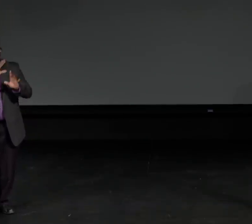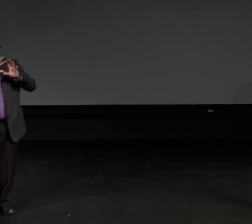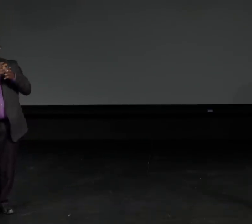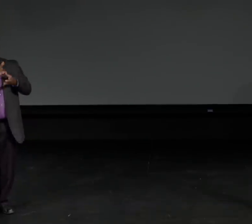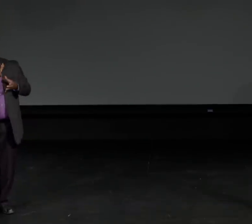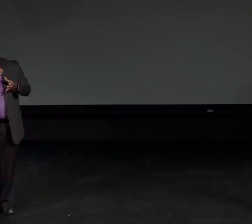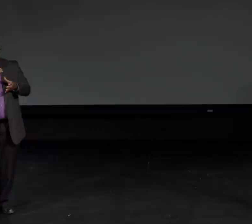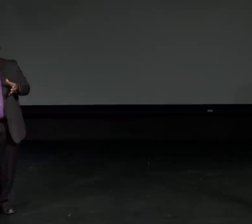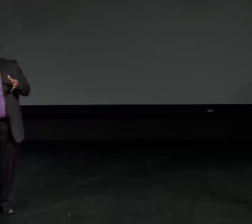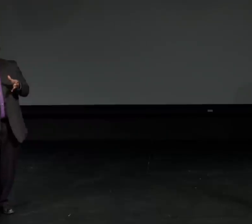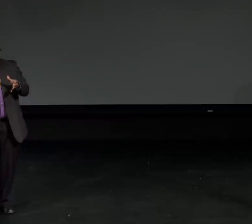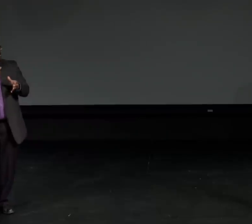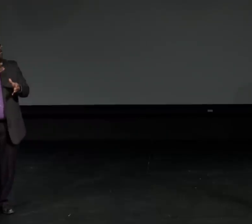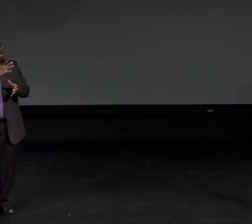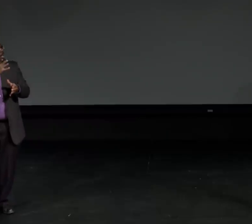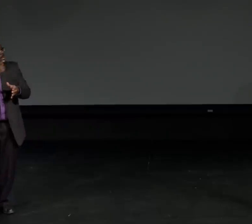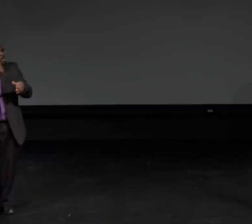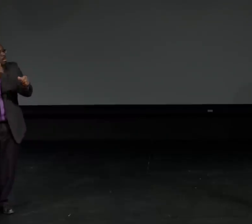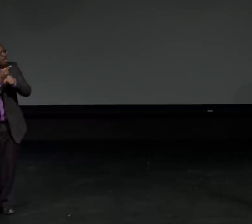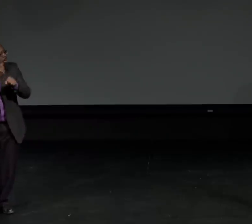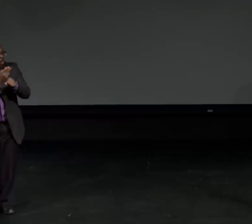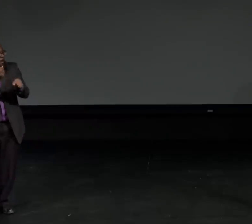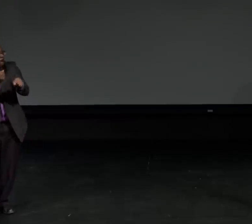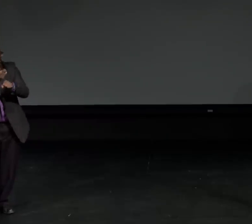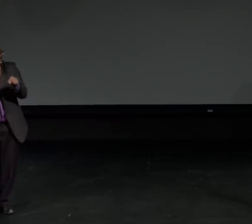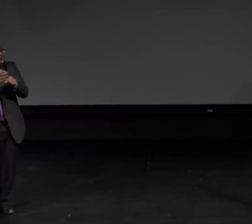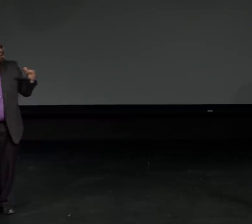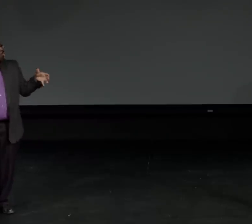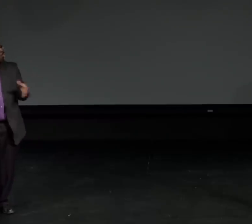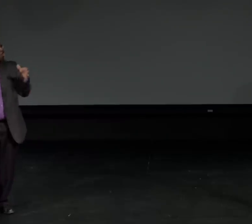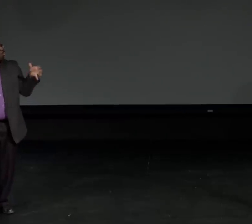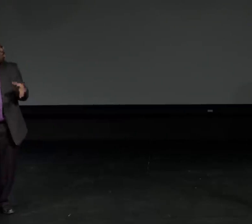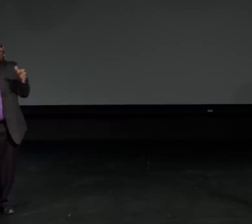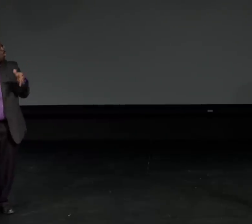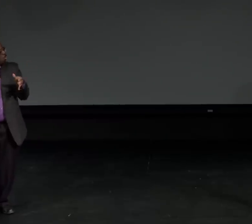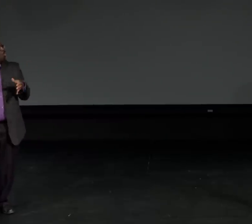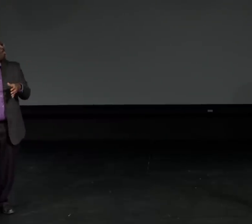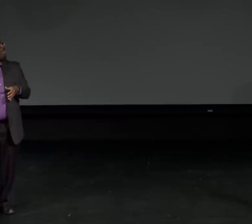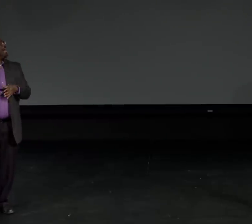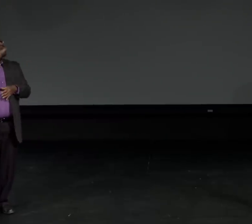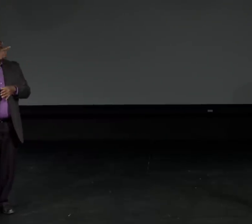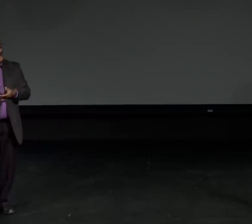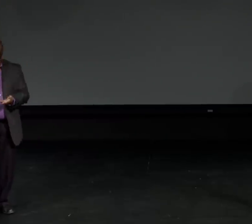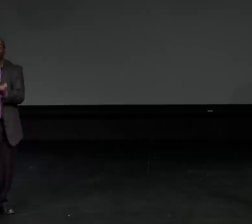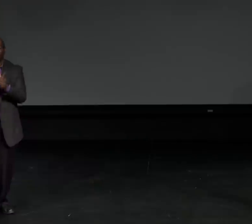BDO. They get together every two years.